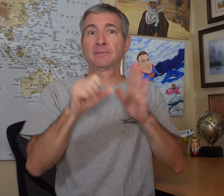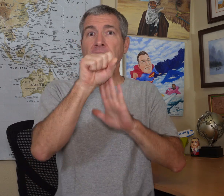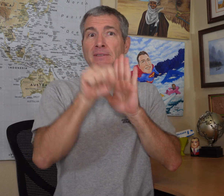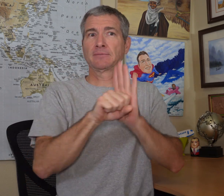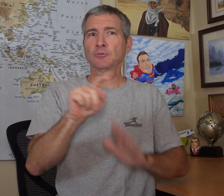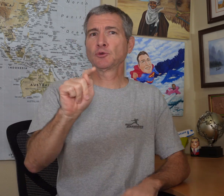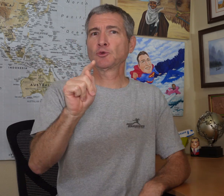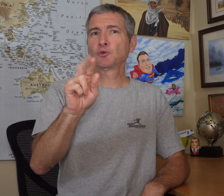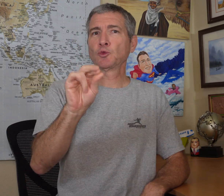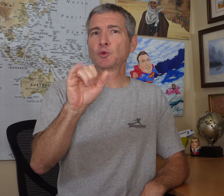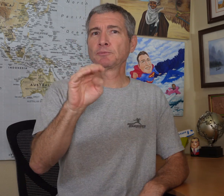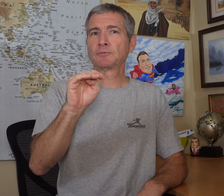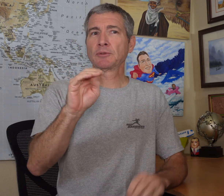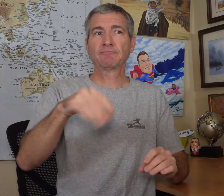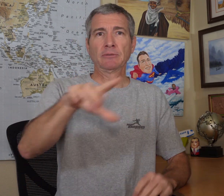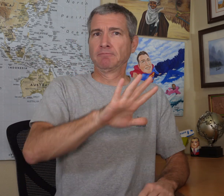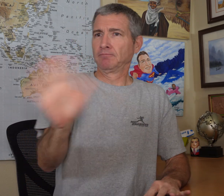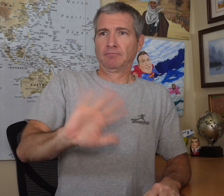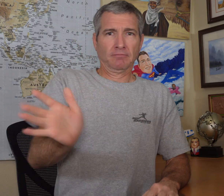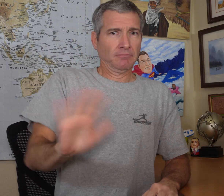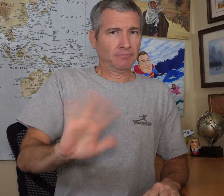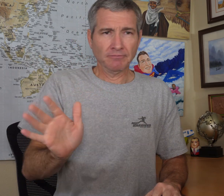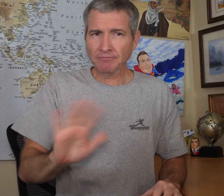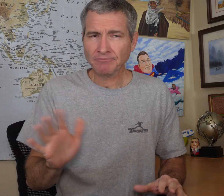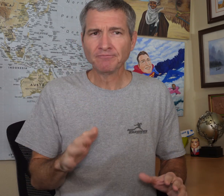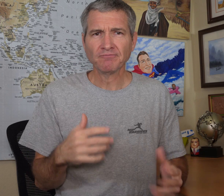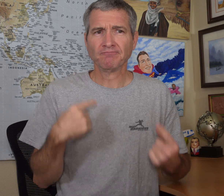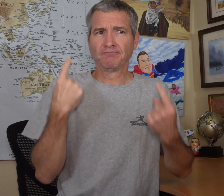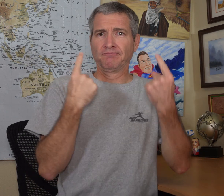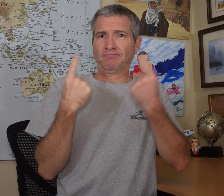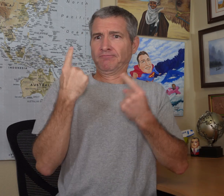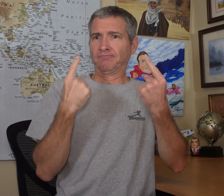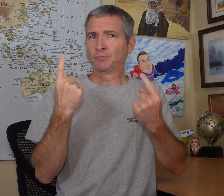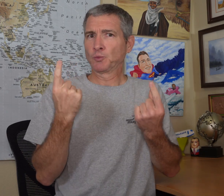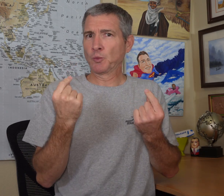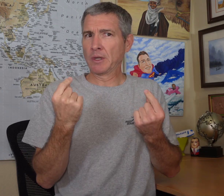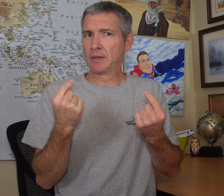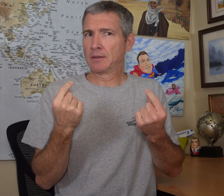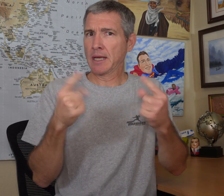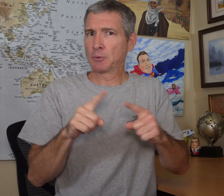Many state tourism offices don't like the rules. I am wondering about the families